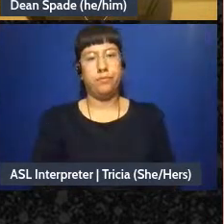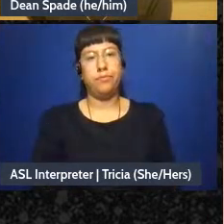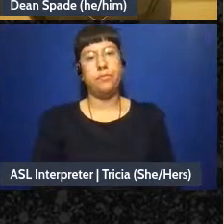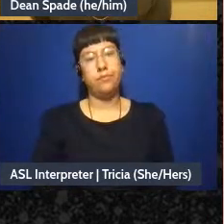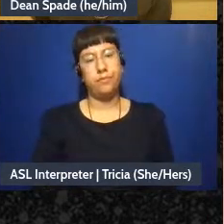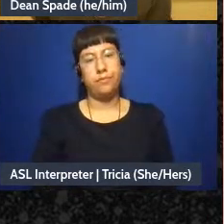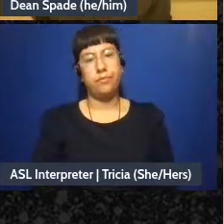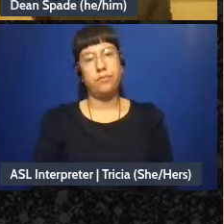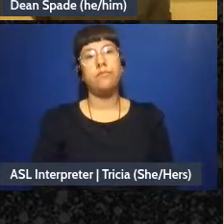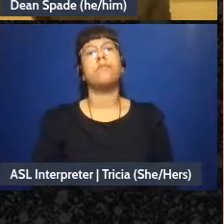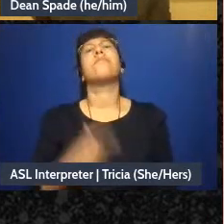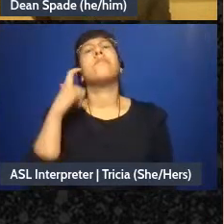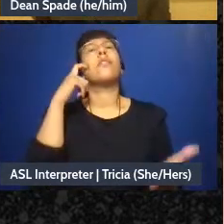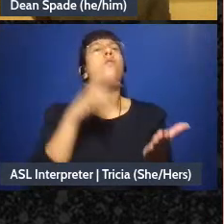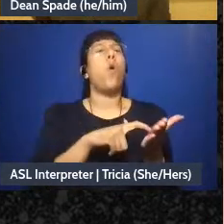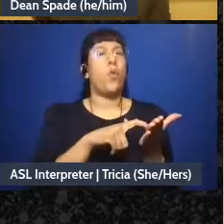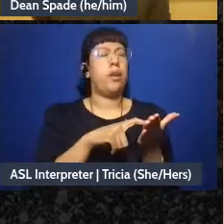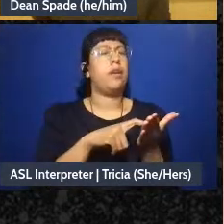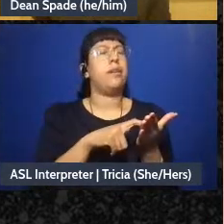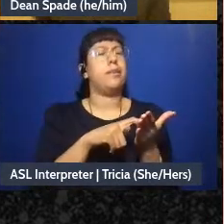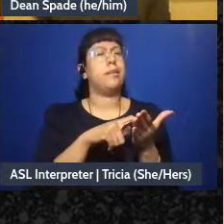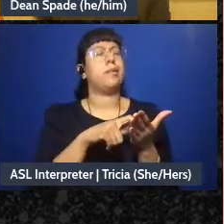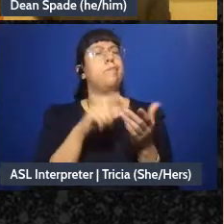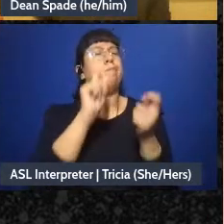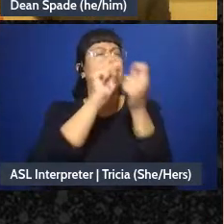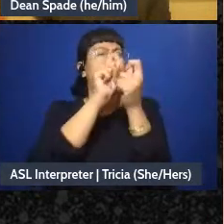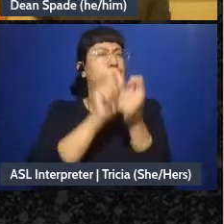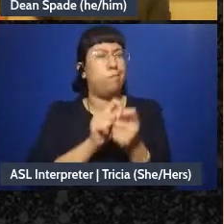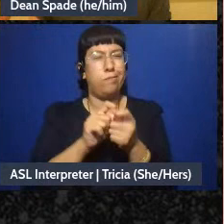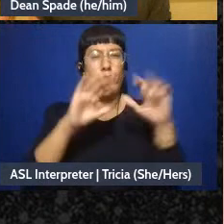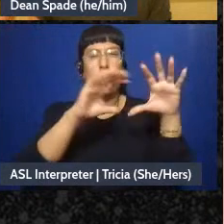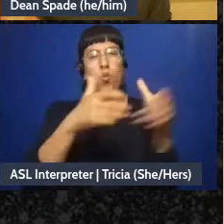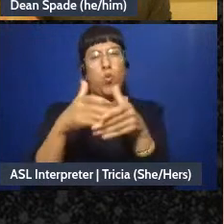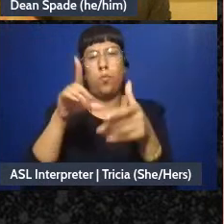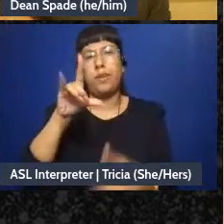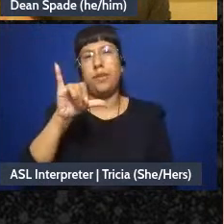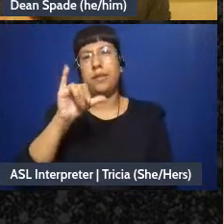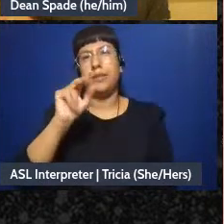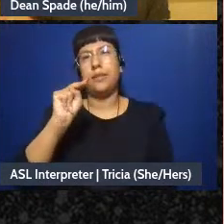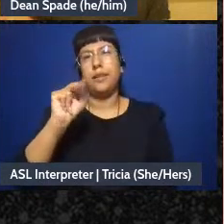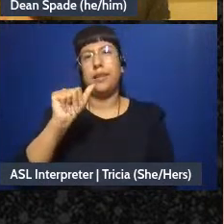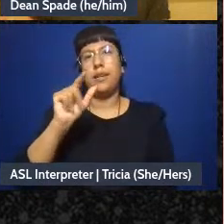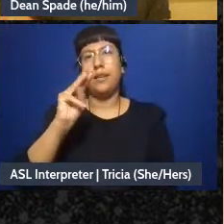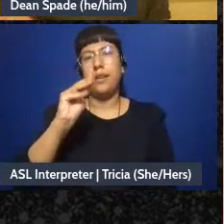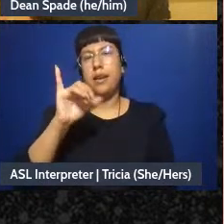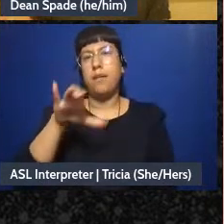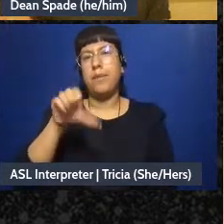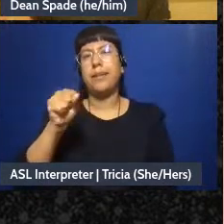Attention to group dynamics “I'm noticing that these people aren't speaking,”or,